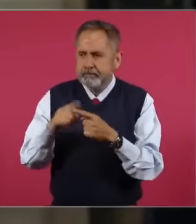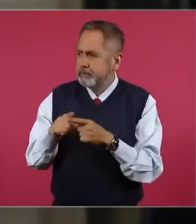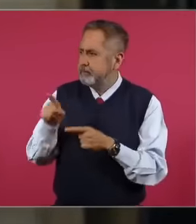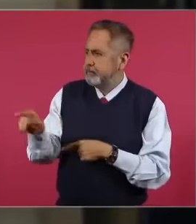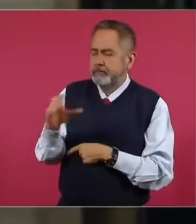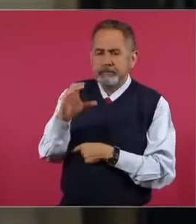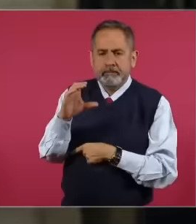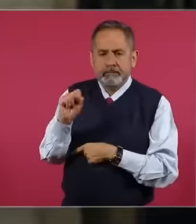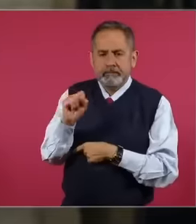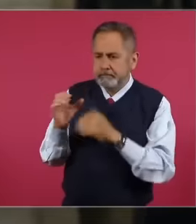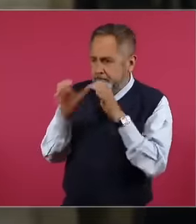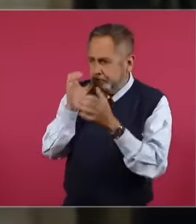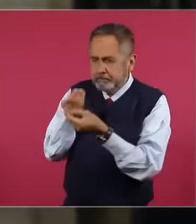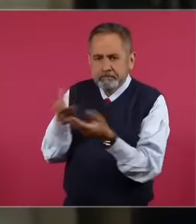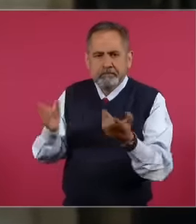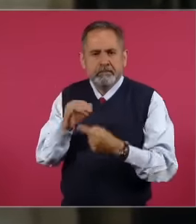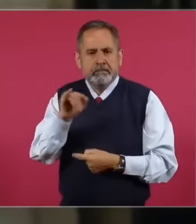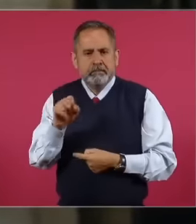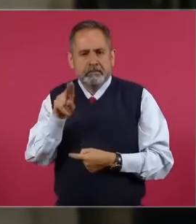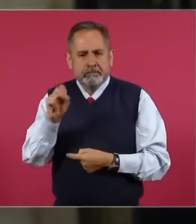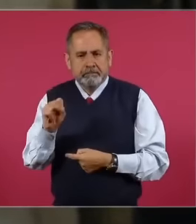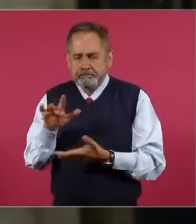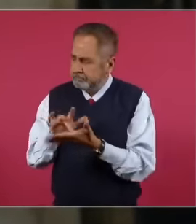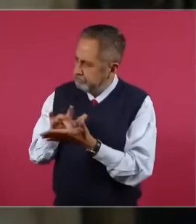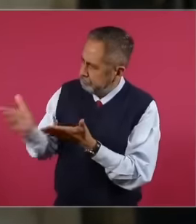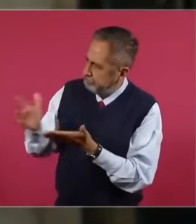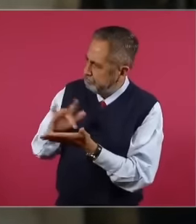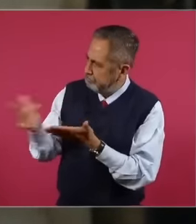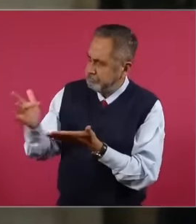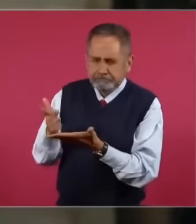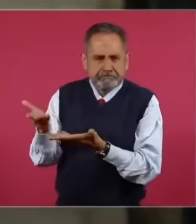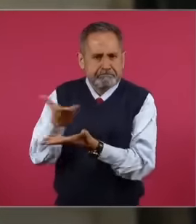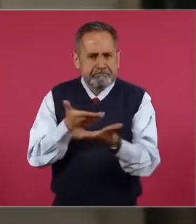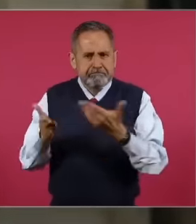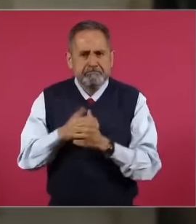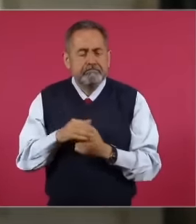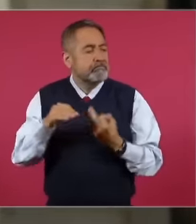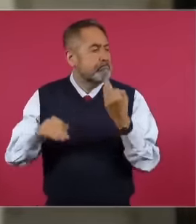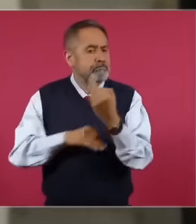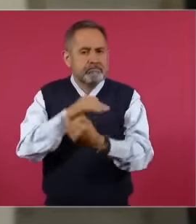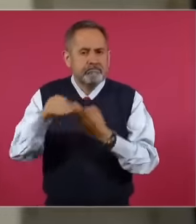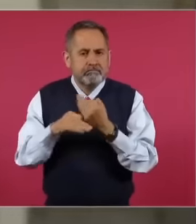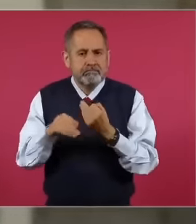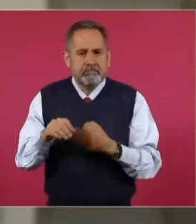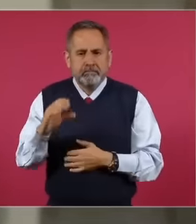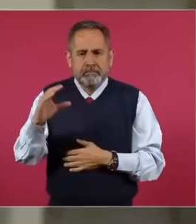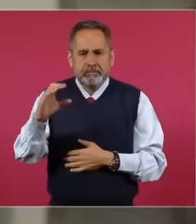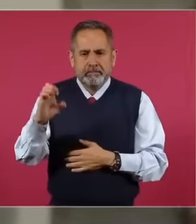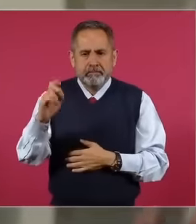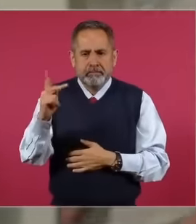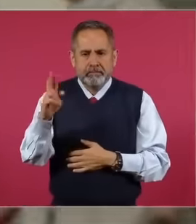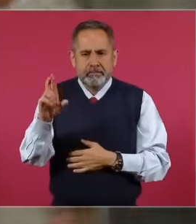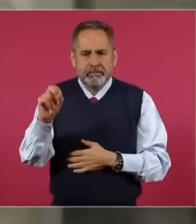social communication, Jesus Ramírez Cuevas. Likewise, to all the people at sepri who are some of the